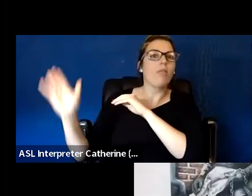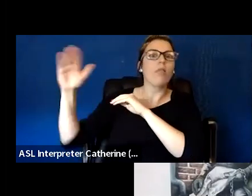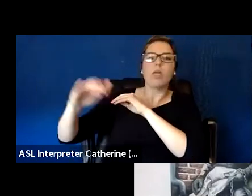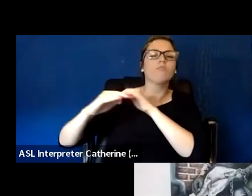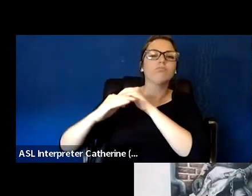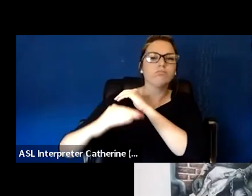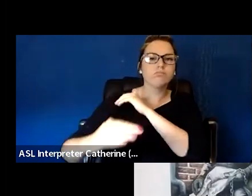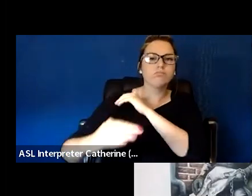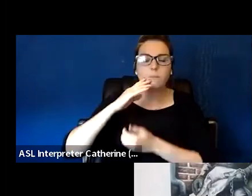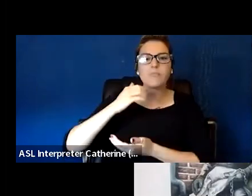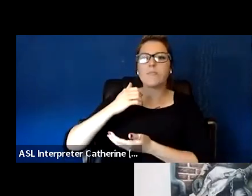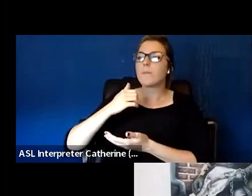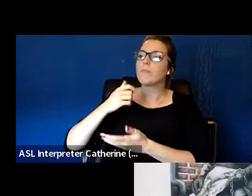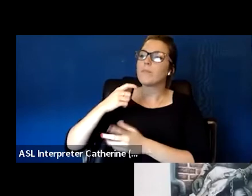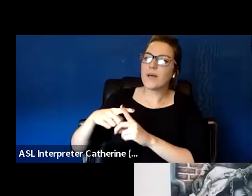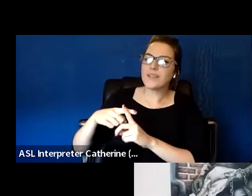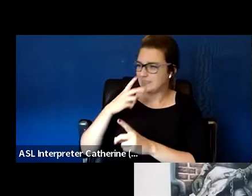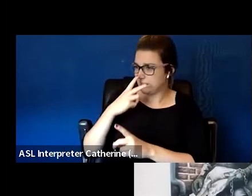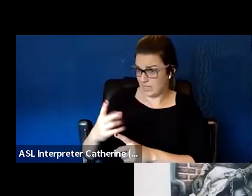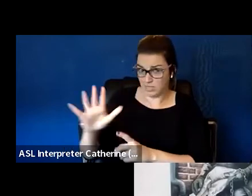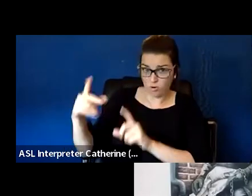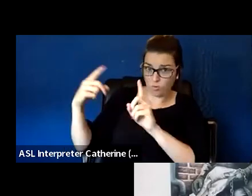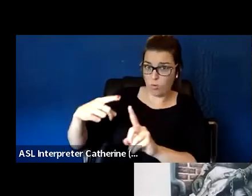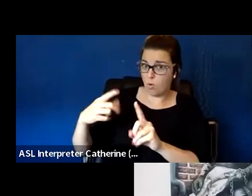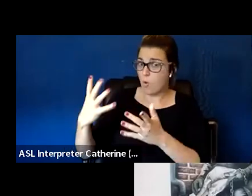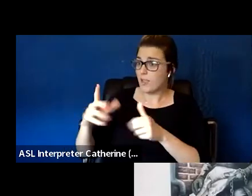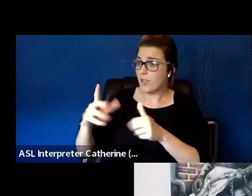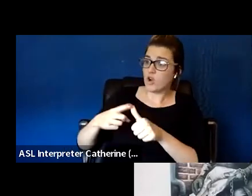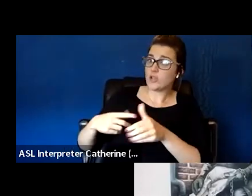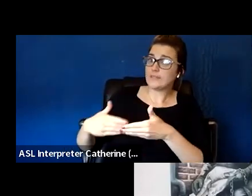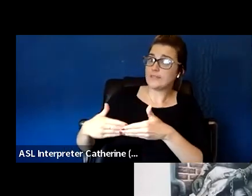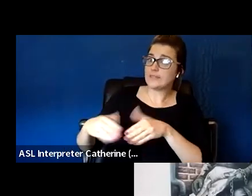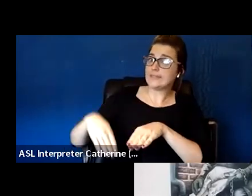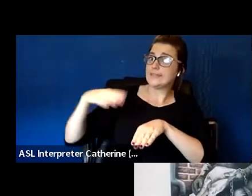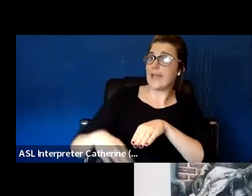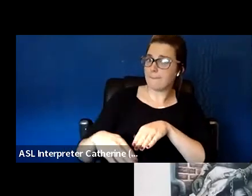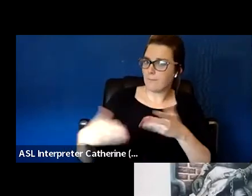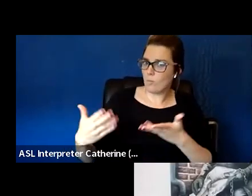if their first step is seeing a psychiatrist because their voices are really tremendous